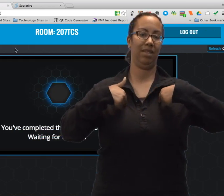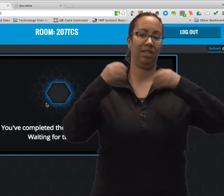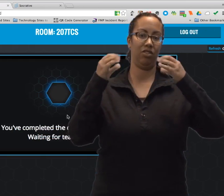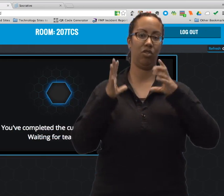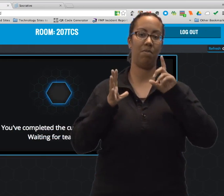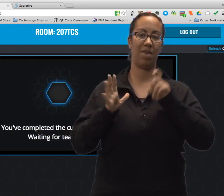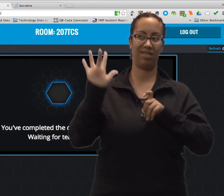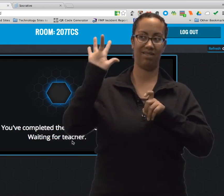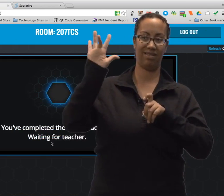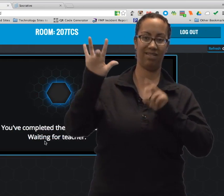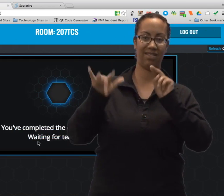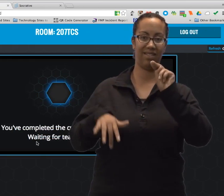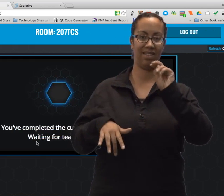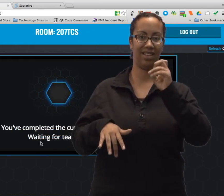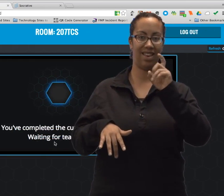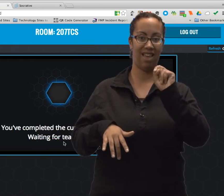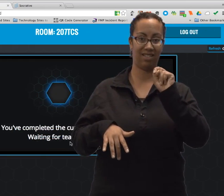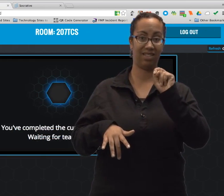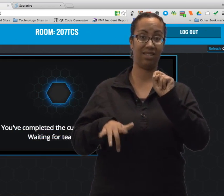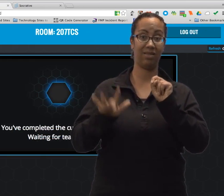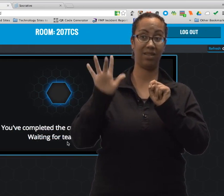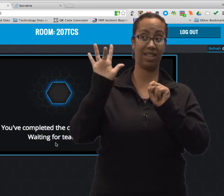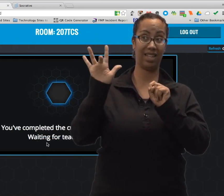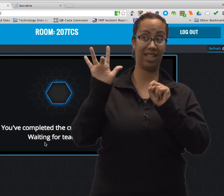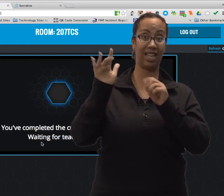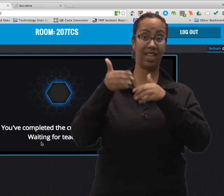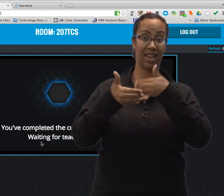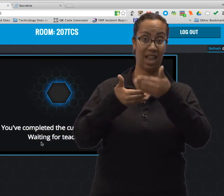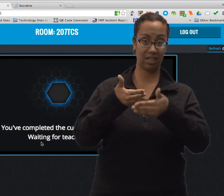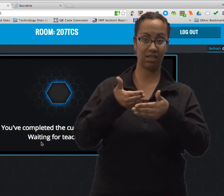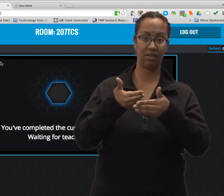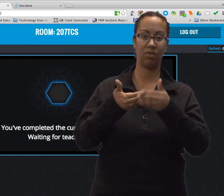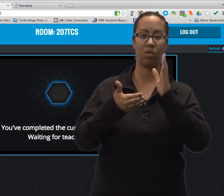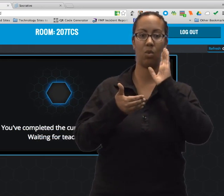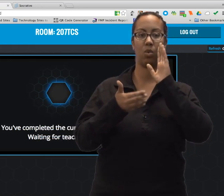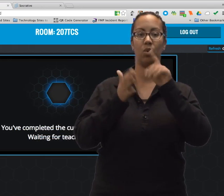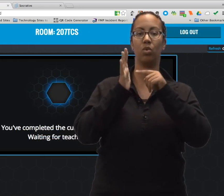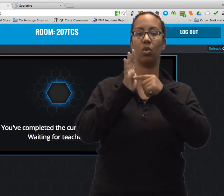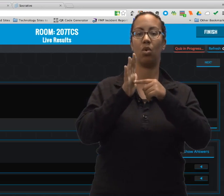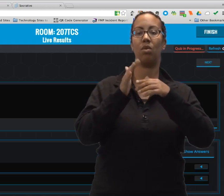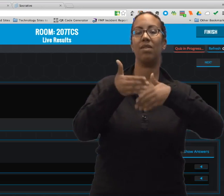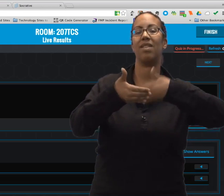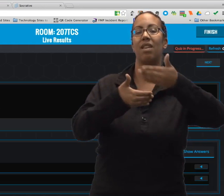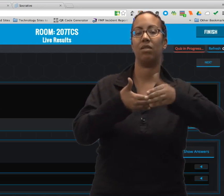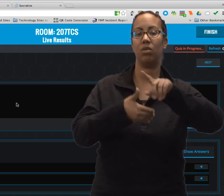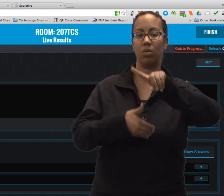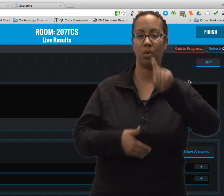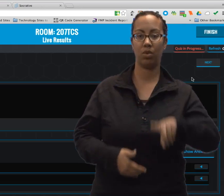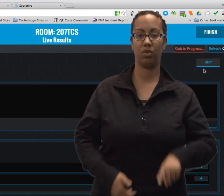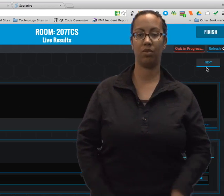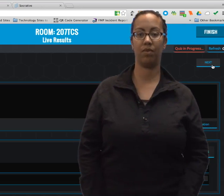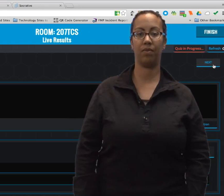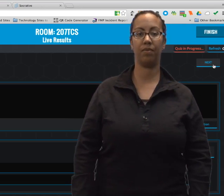That means that me, as the teacher, I need to go in and click next. And that will display the next question for the students.